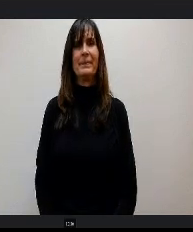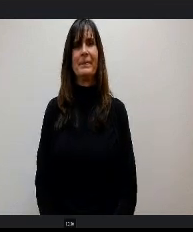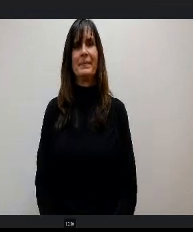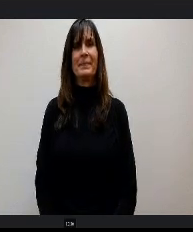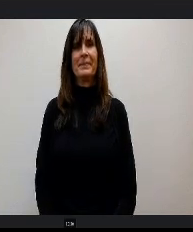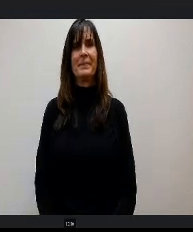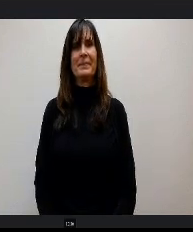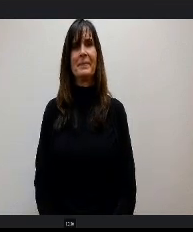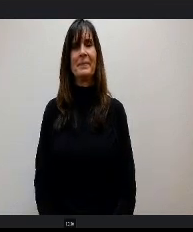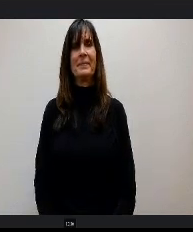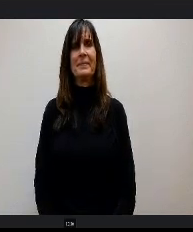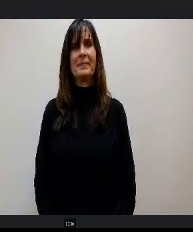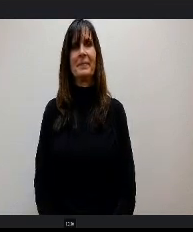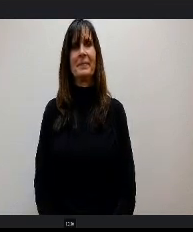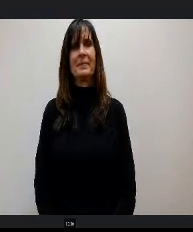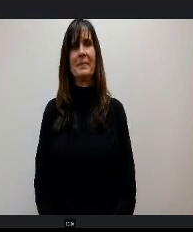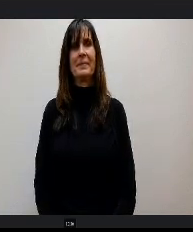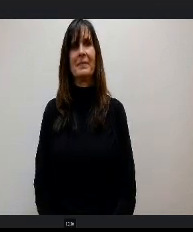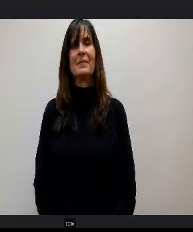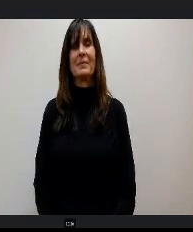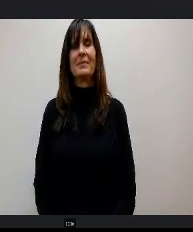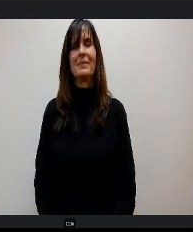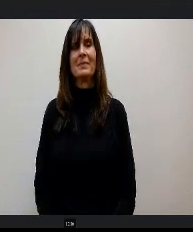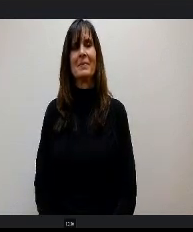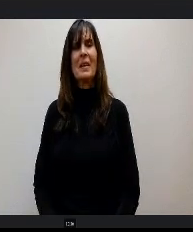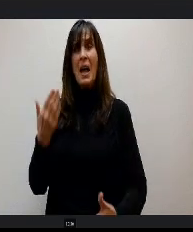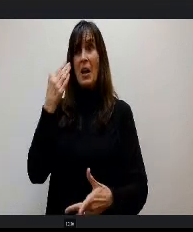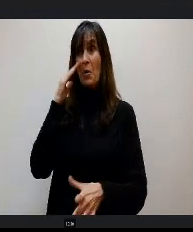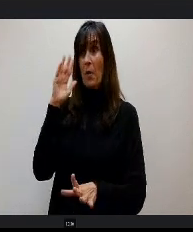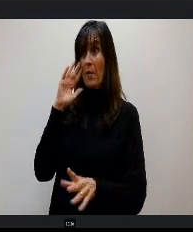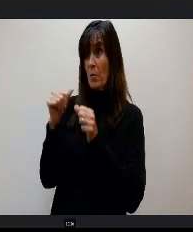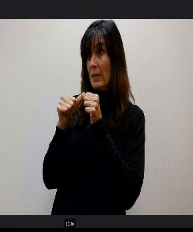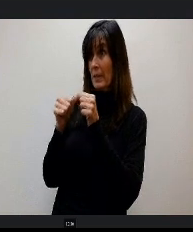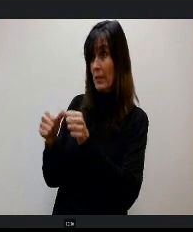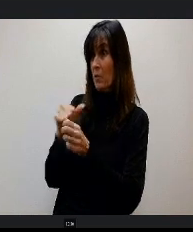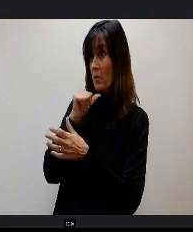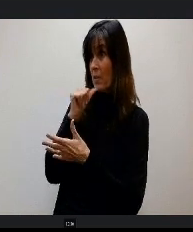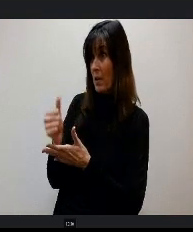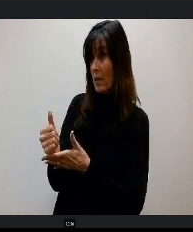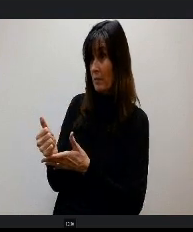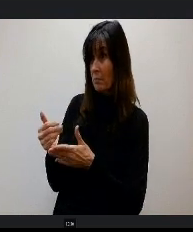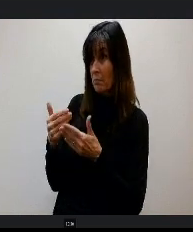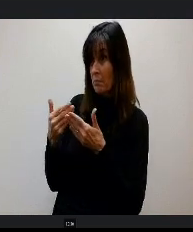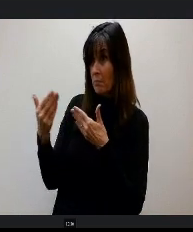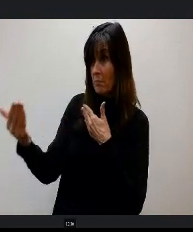Miss Thompson, I just didn't know if you wanted to continue anymore. Really. This was the grand finale.